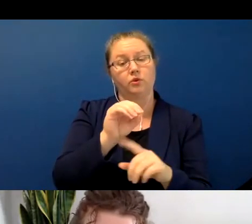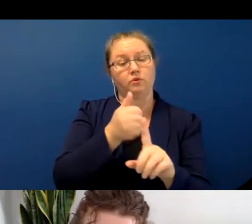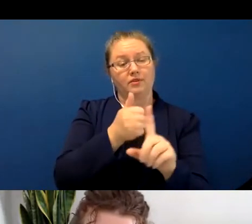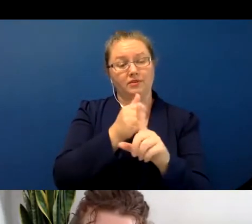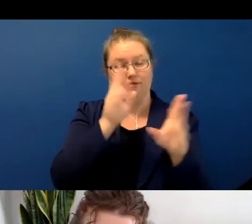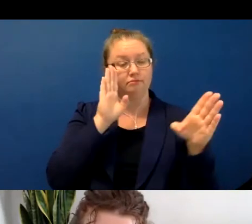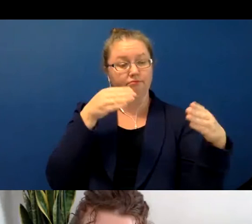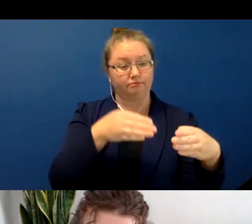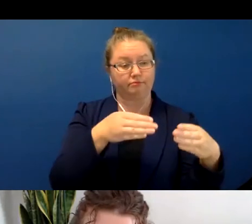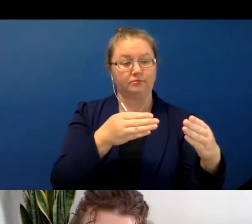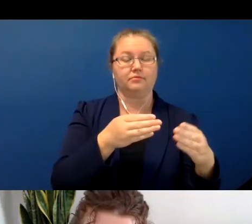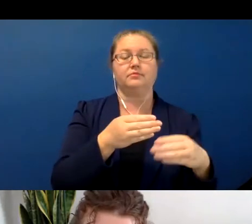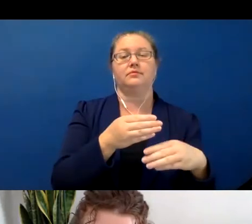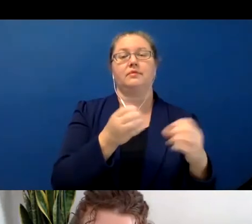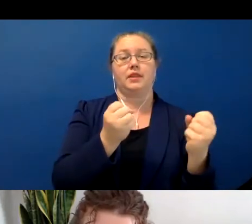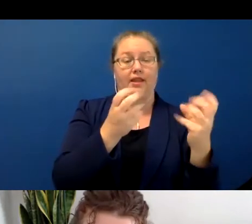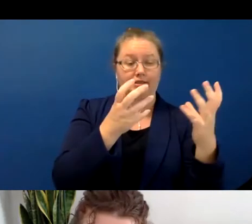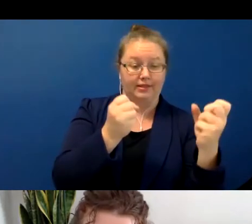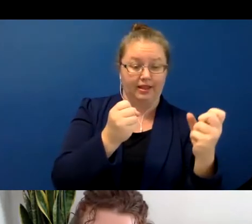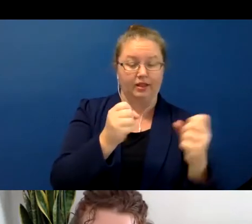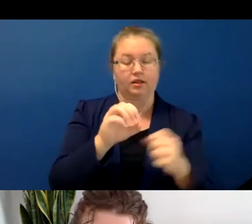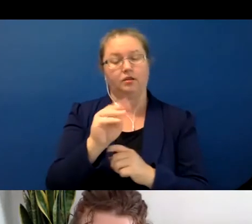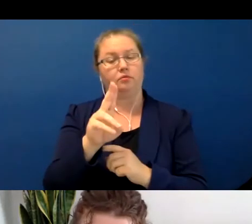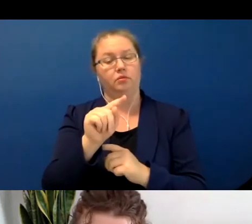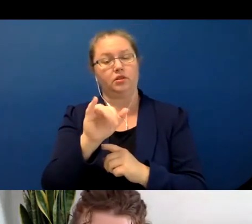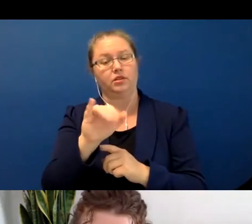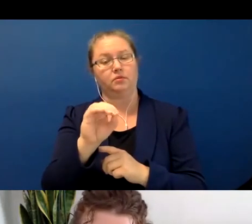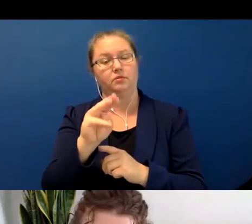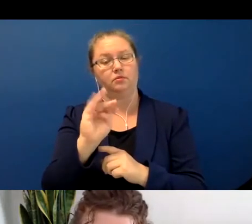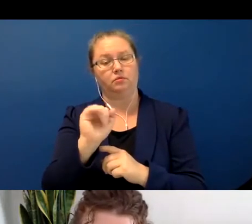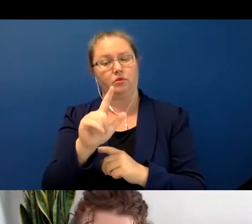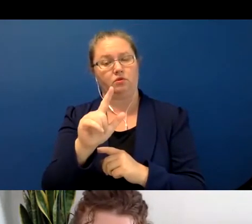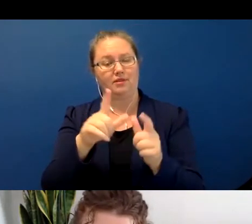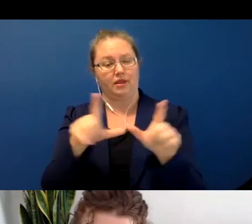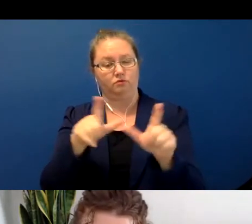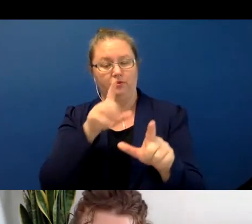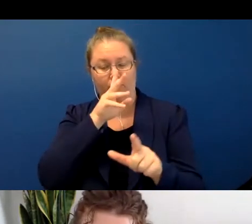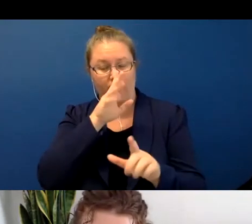and signed languages to better understand the role of visual modality and the structures